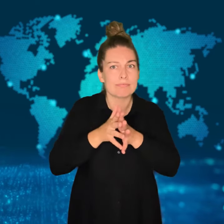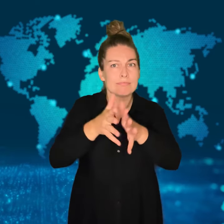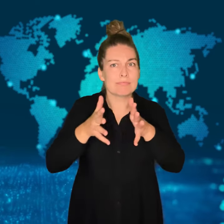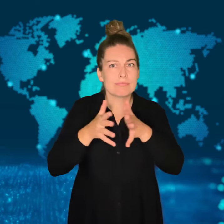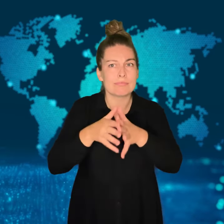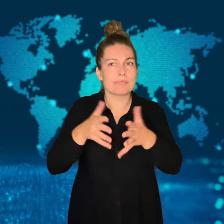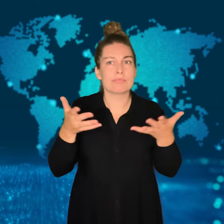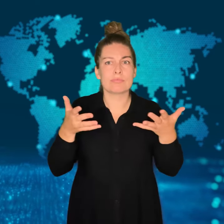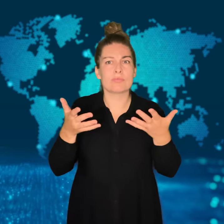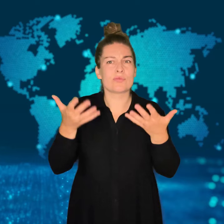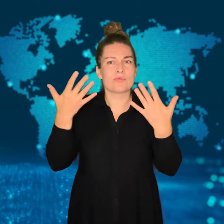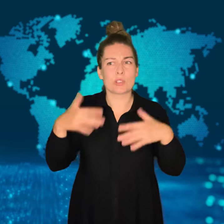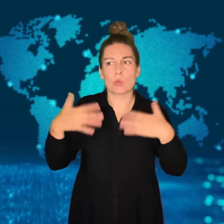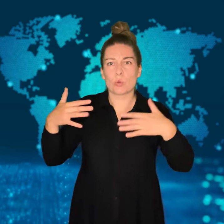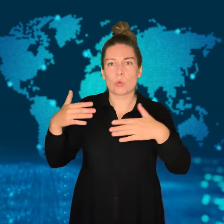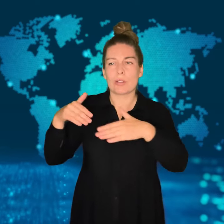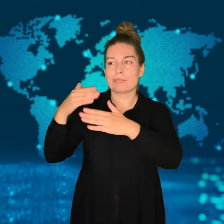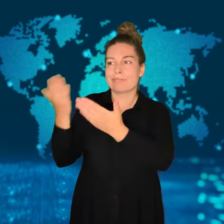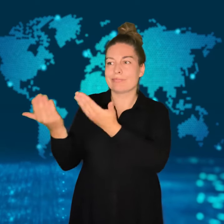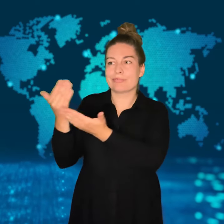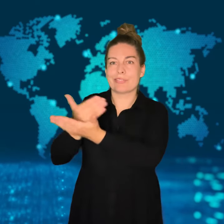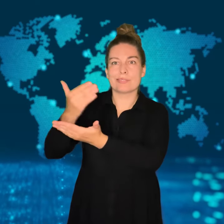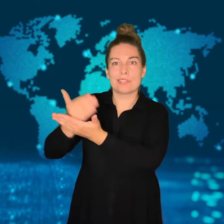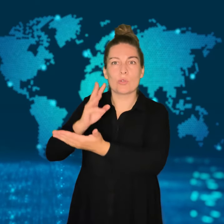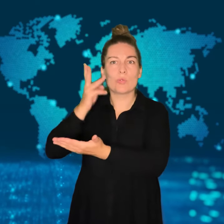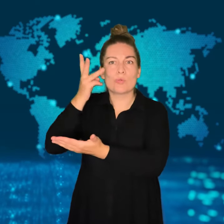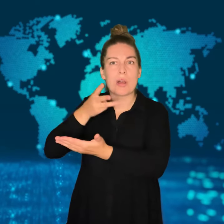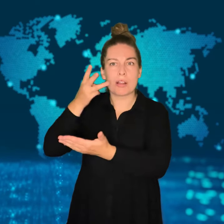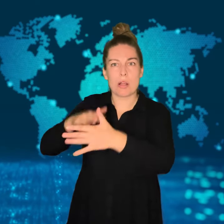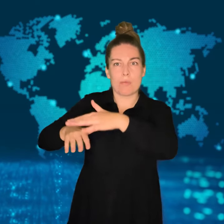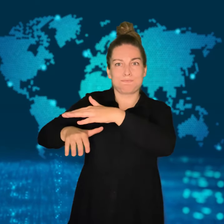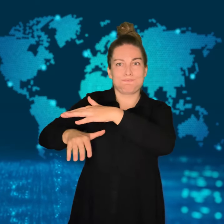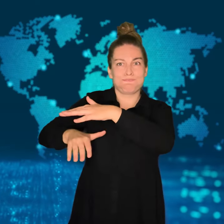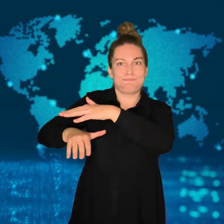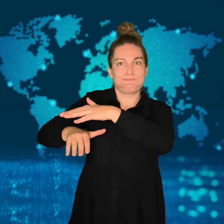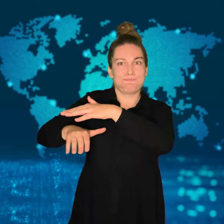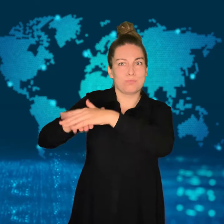The company explained that the excess wine had been